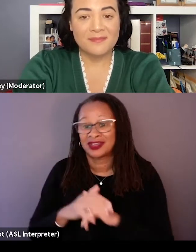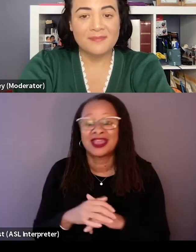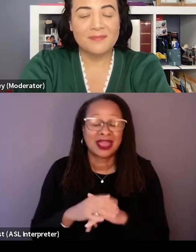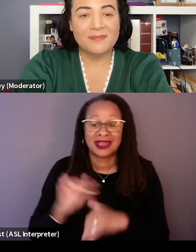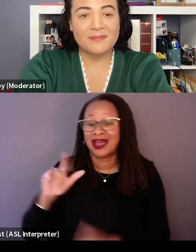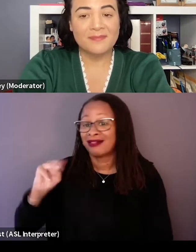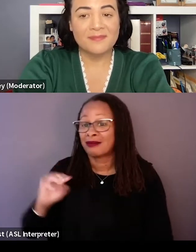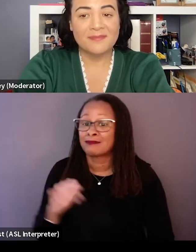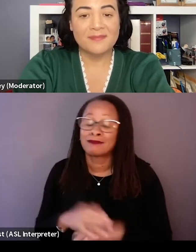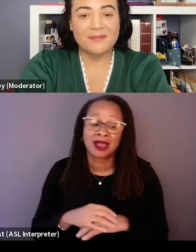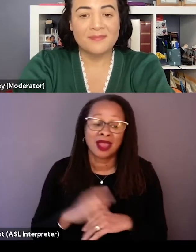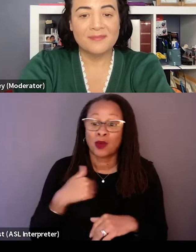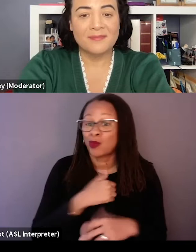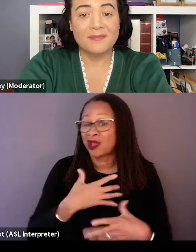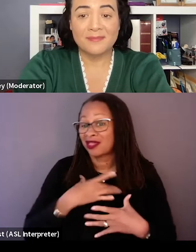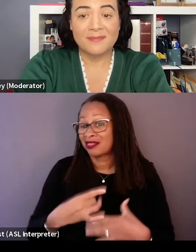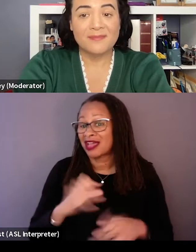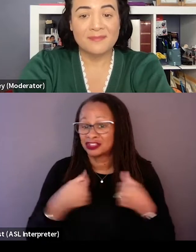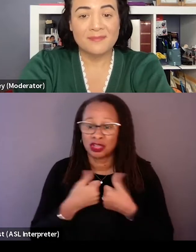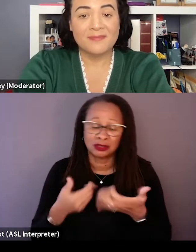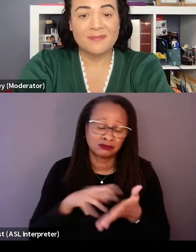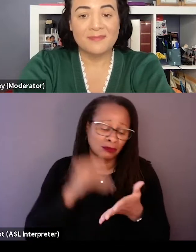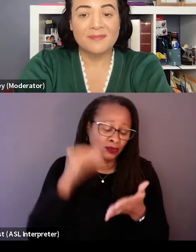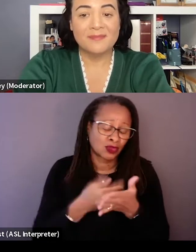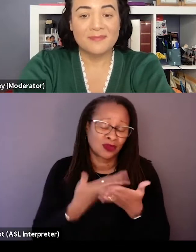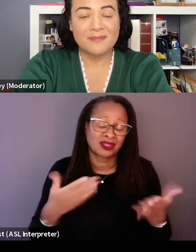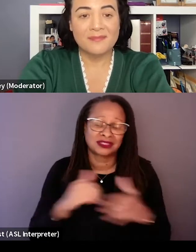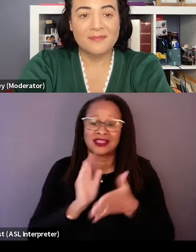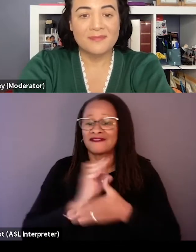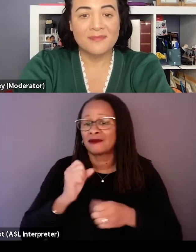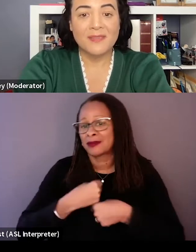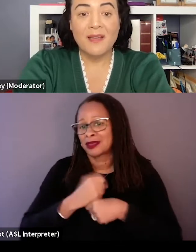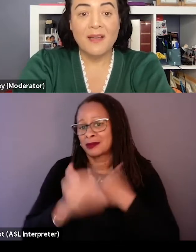So that too, like I always like to, we always like to challenge ourselves and learn new things in the filmmaking process as well.